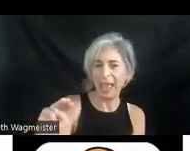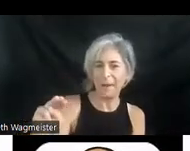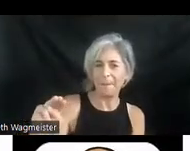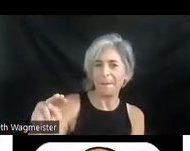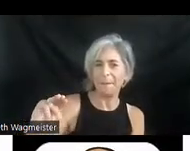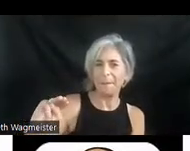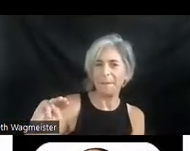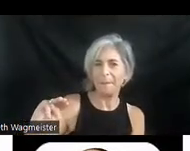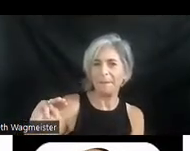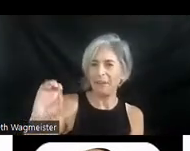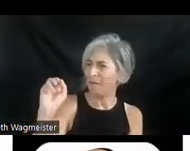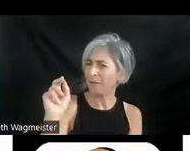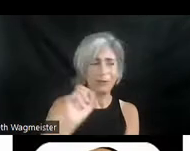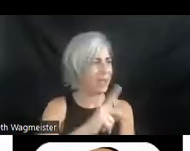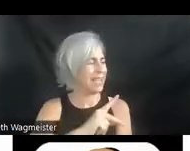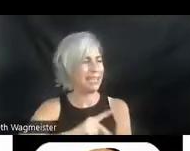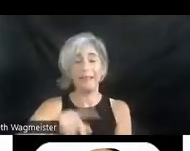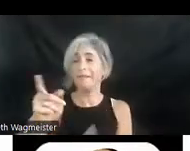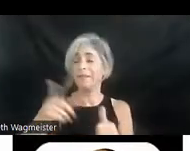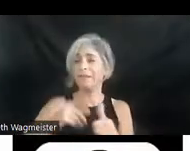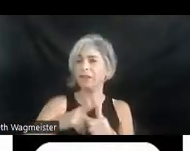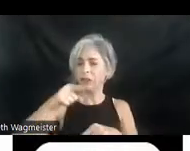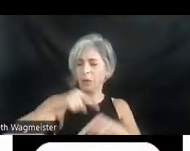I'll start. The first question goes back to your description